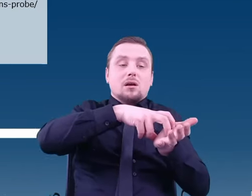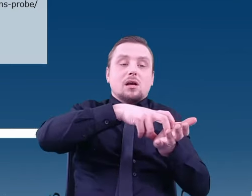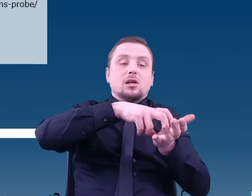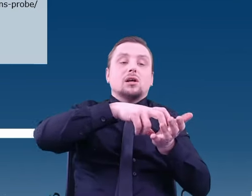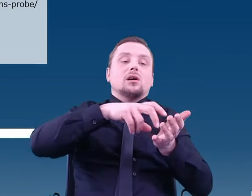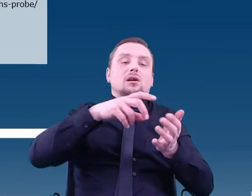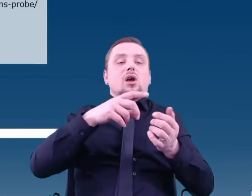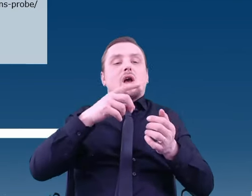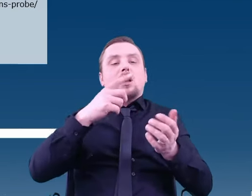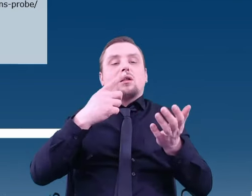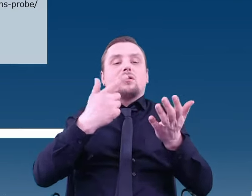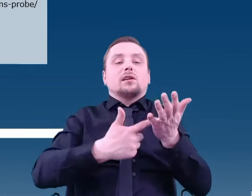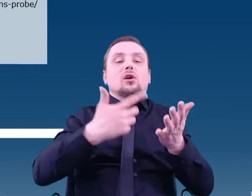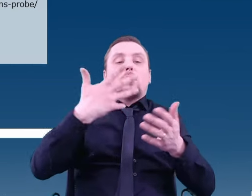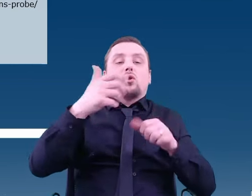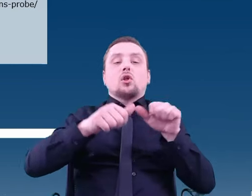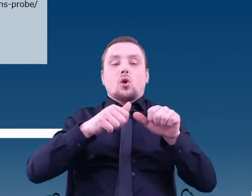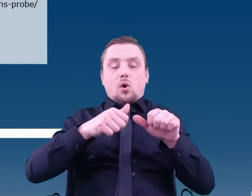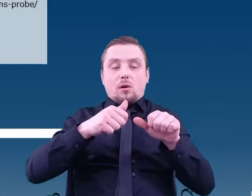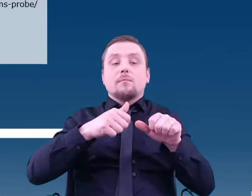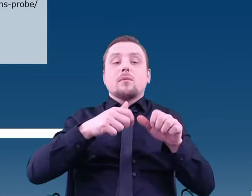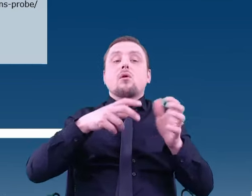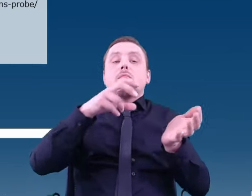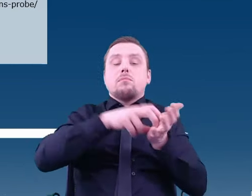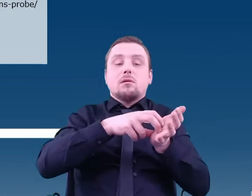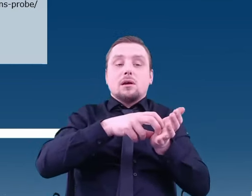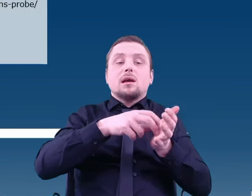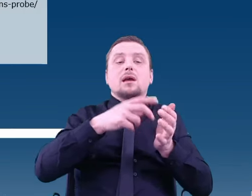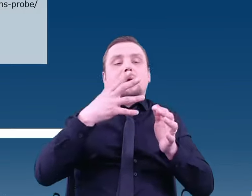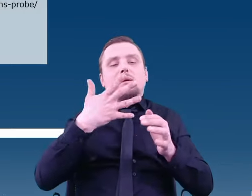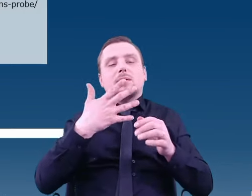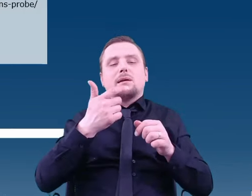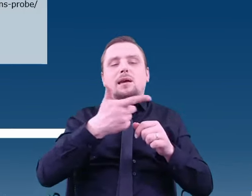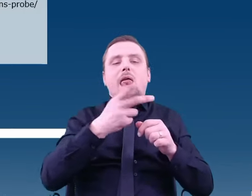It collected all information it was able before freezing. What did it manage to determine?